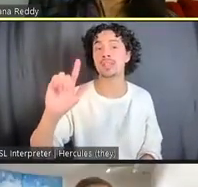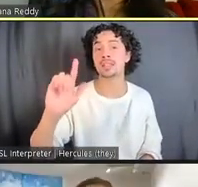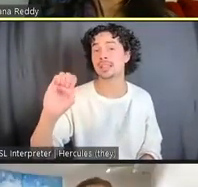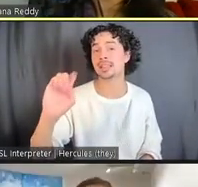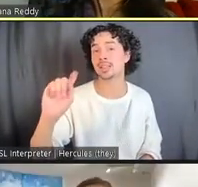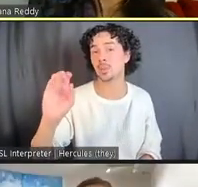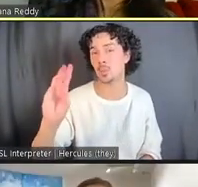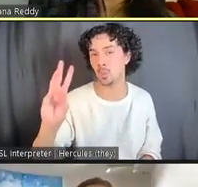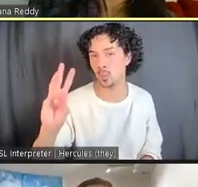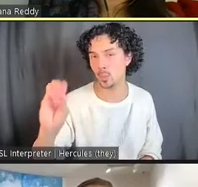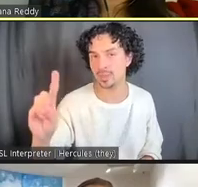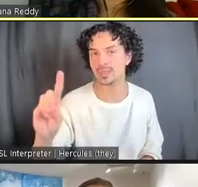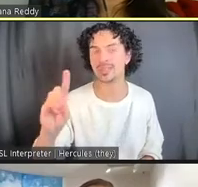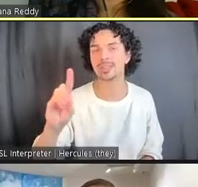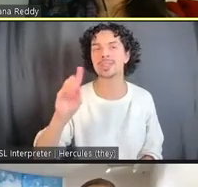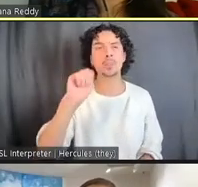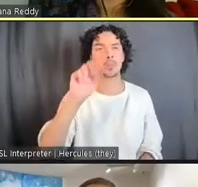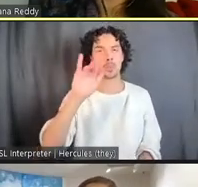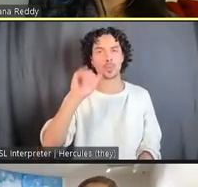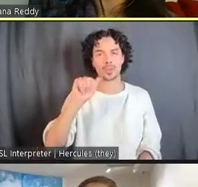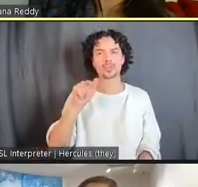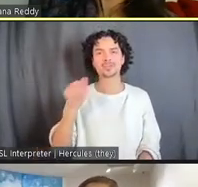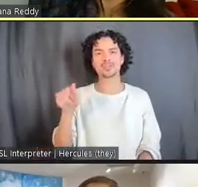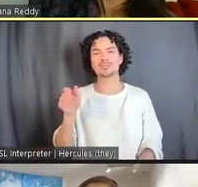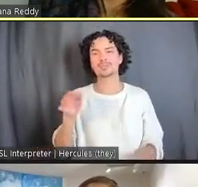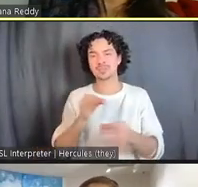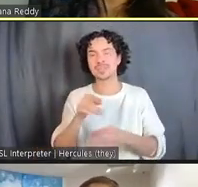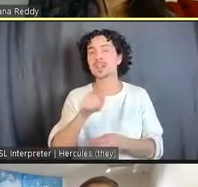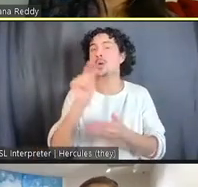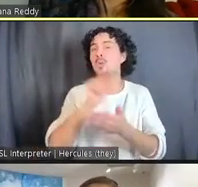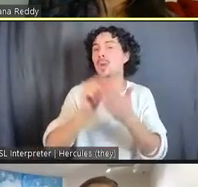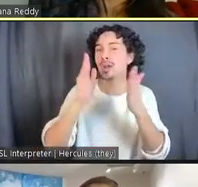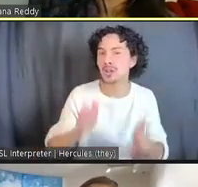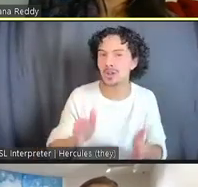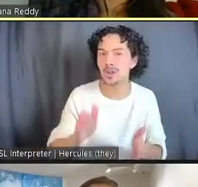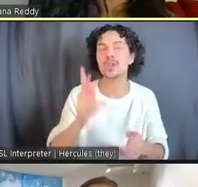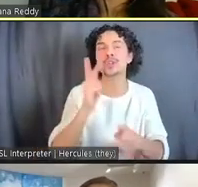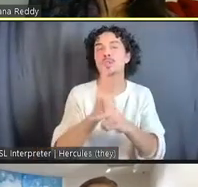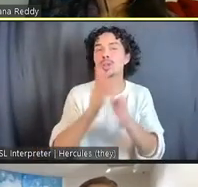As you mentioned, Maria, is a writer and a curator and also a professor of